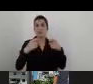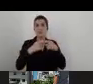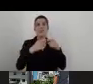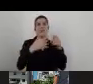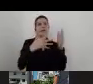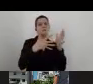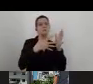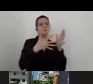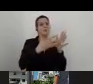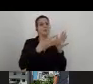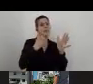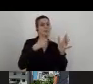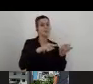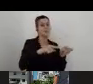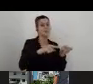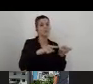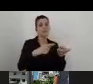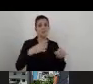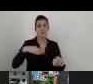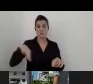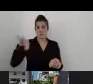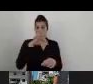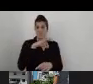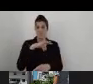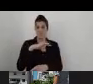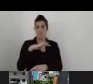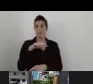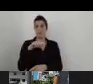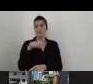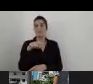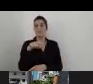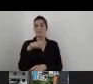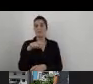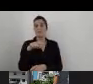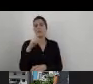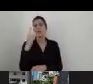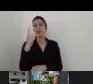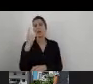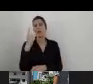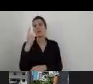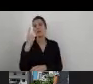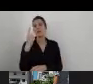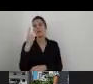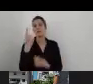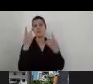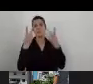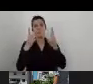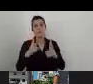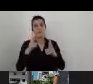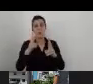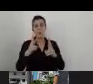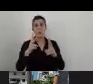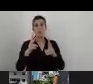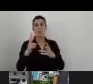For us, it's one of the abilities to also set priorities for ourselves as consultants,